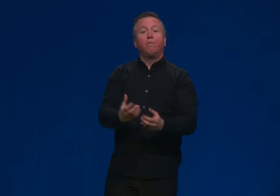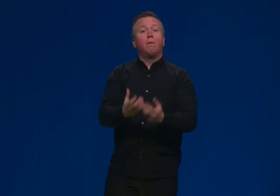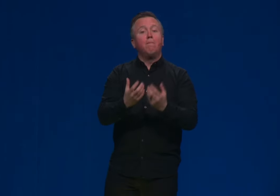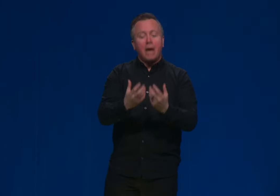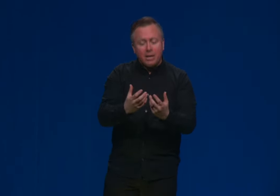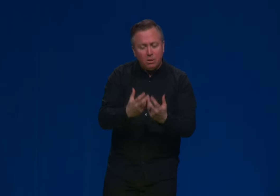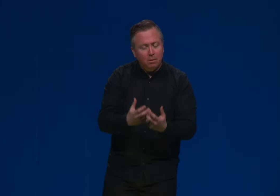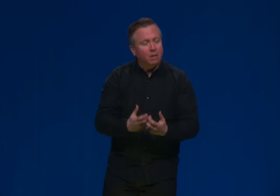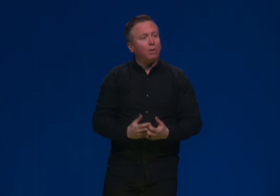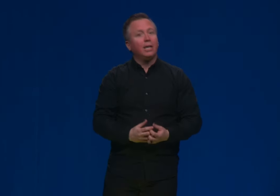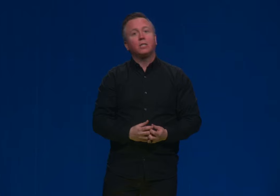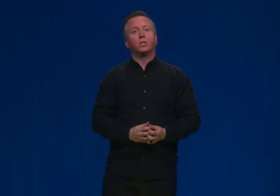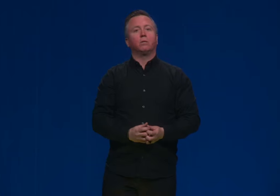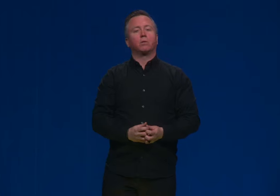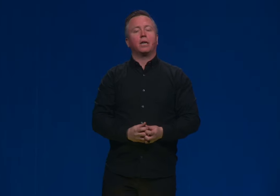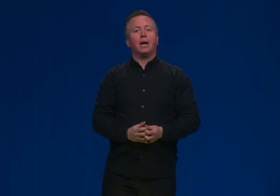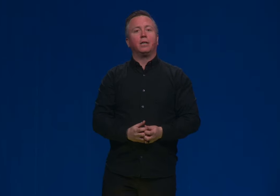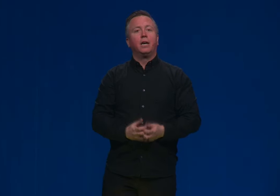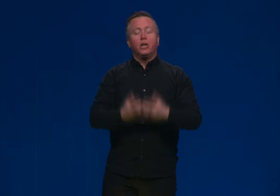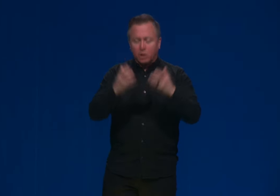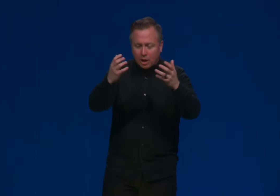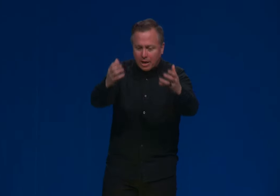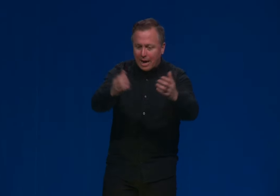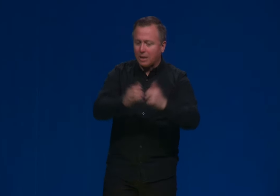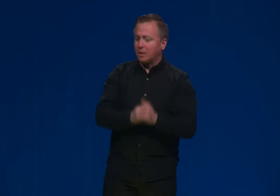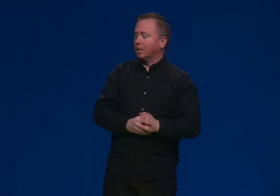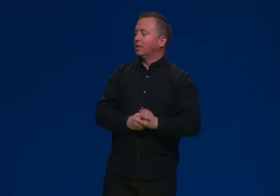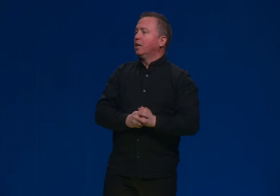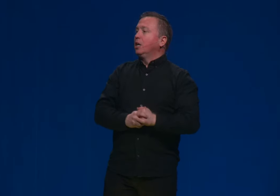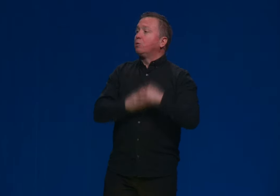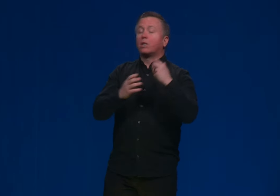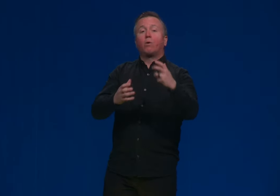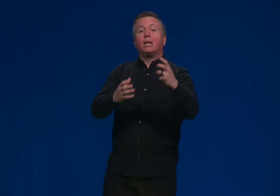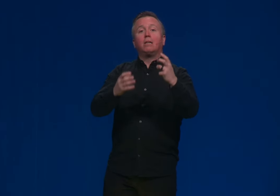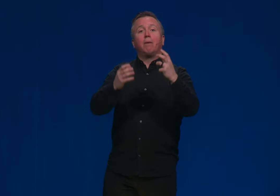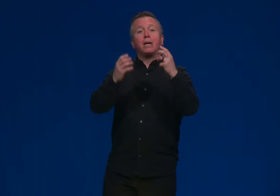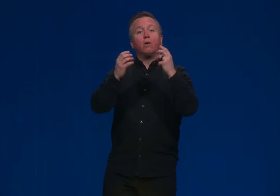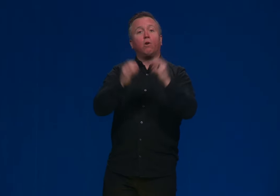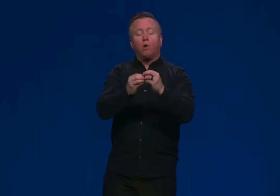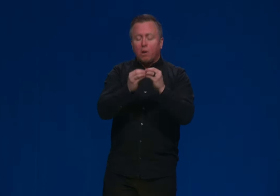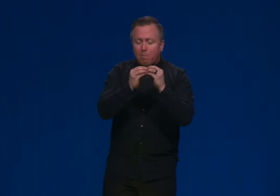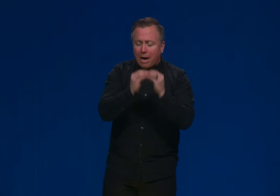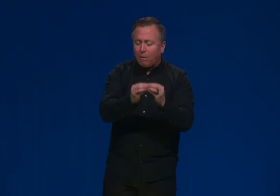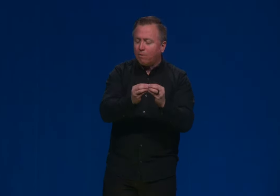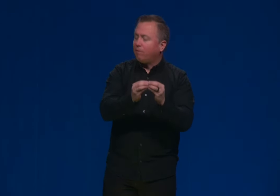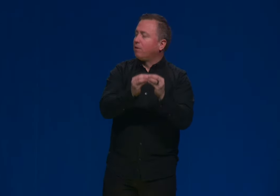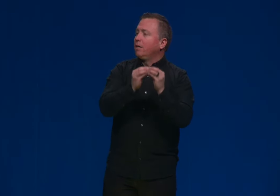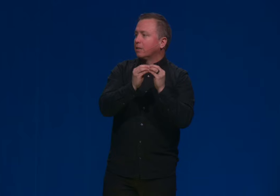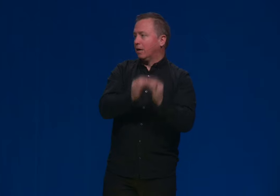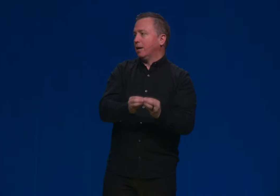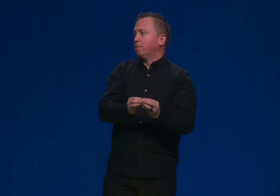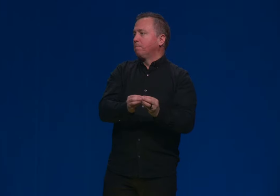You've been made to be in relationship with God. You're not an accident. You were created by an all powerful God.